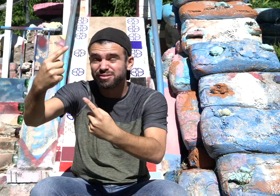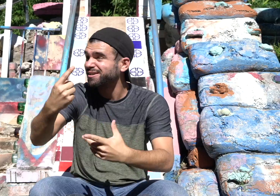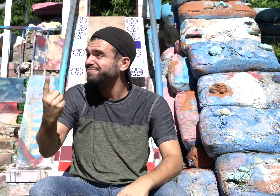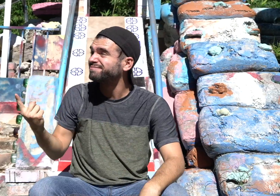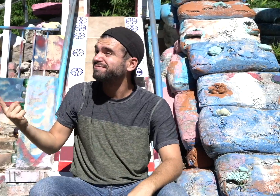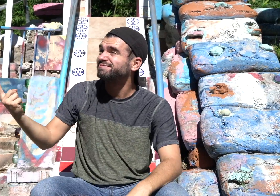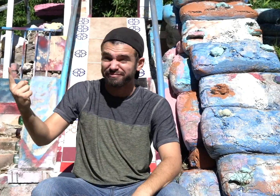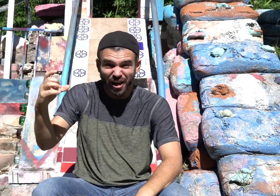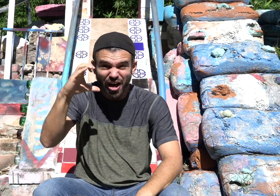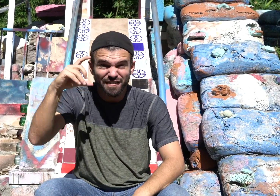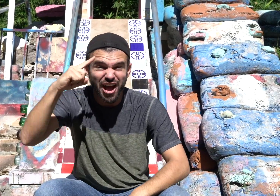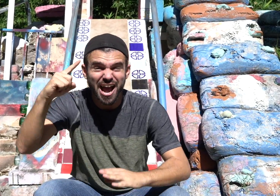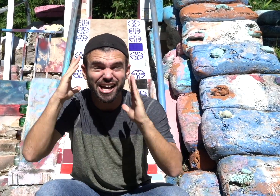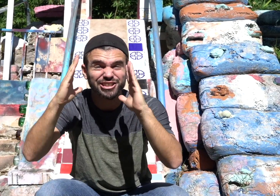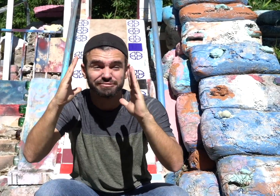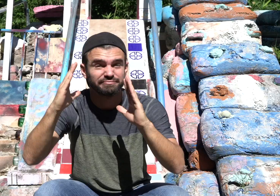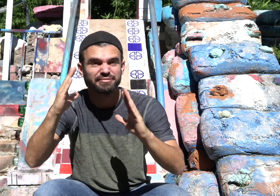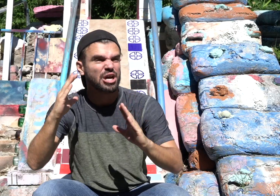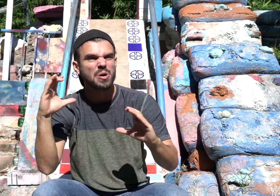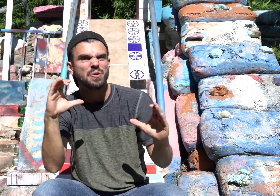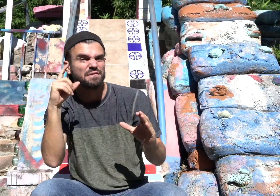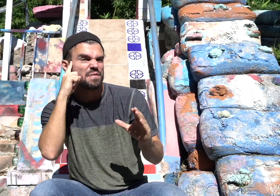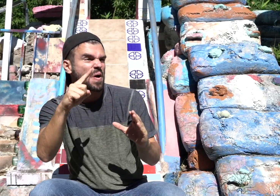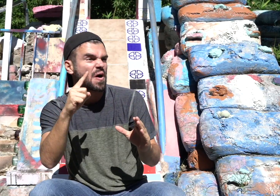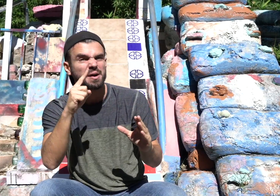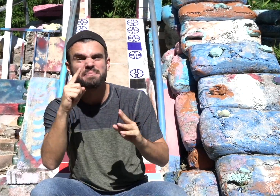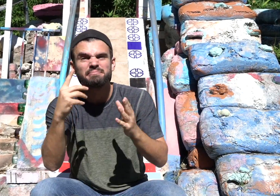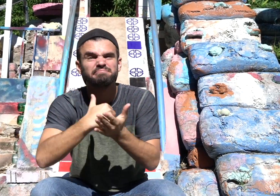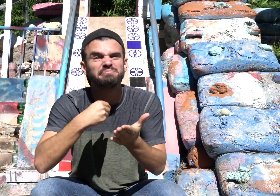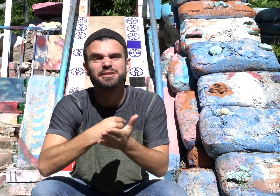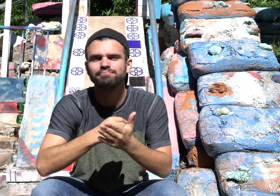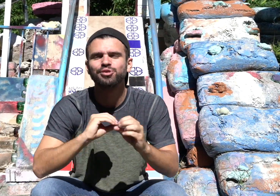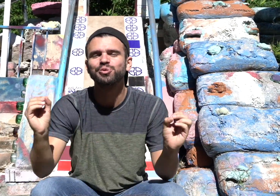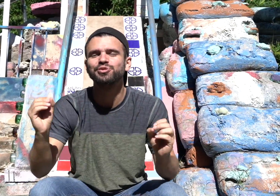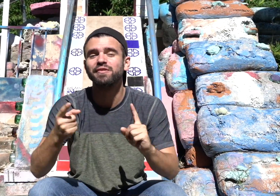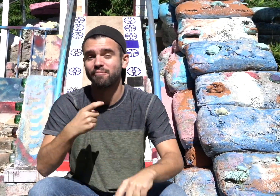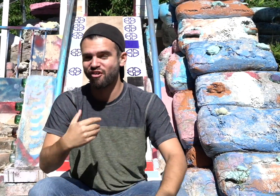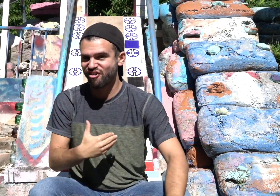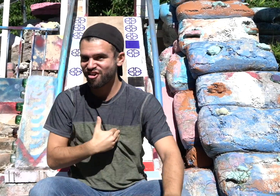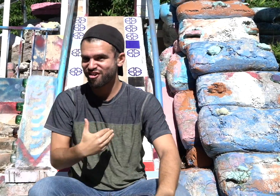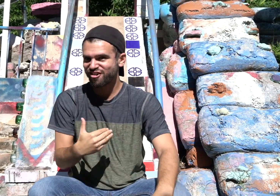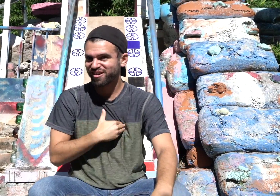He didn't look for some attentions. He didn't create it for making money. It came from his heart.